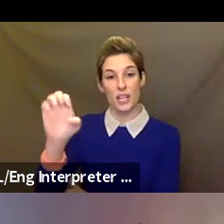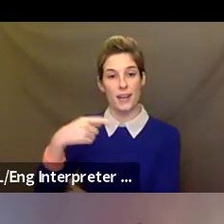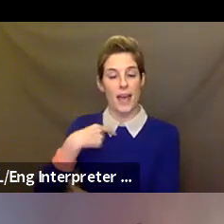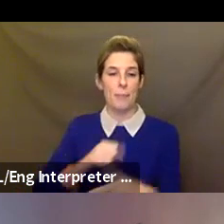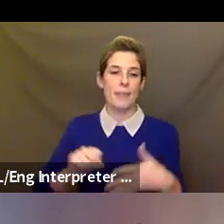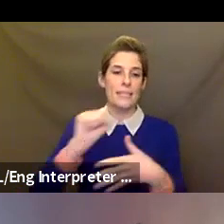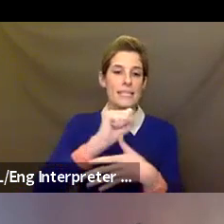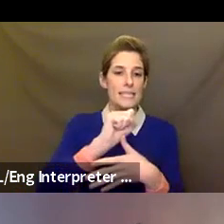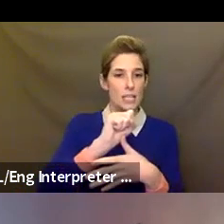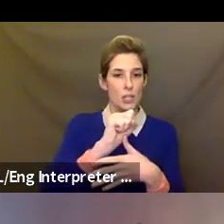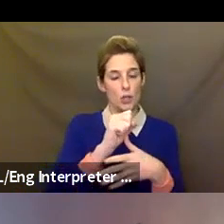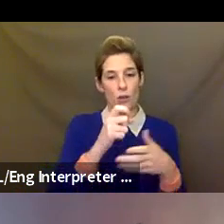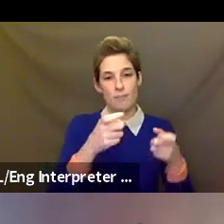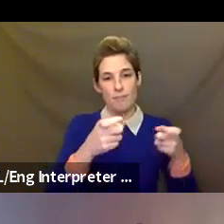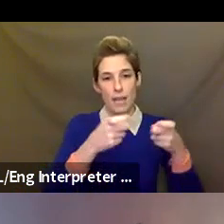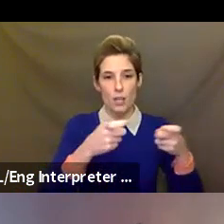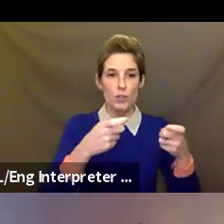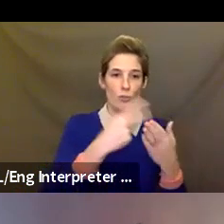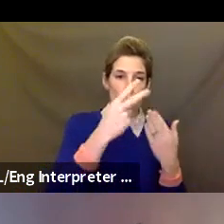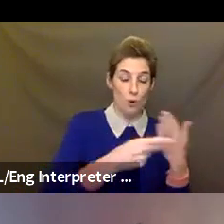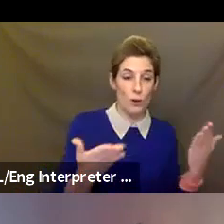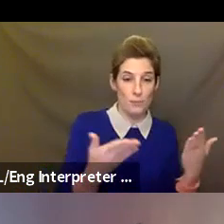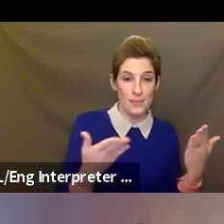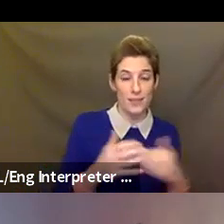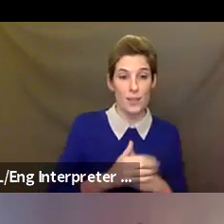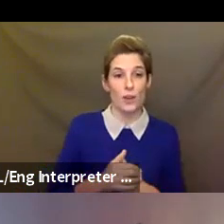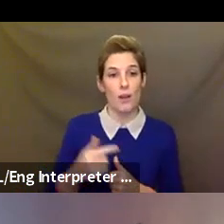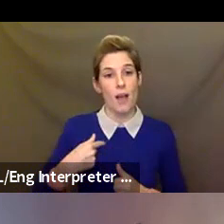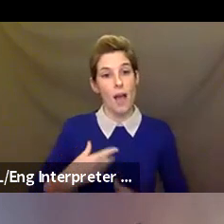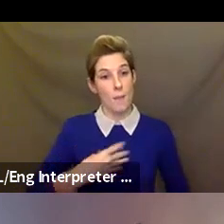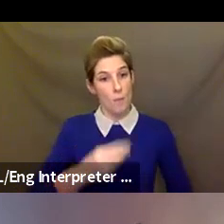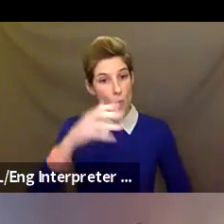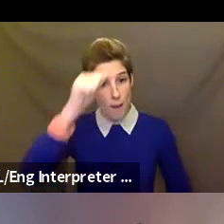man in his mid 30s, with brown hair and wearing green glasses,